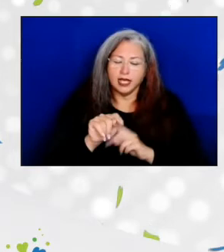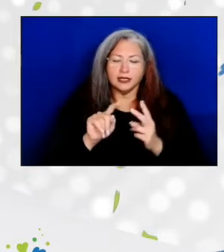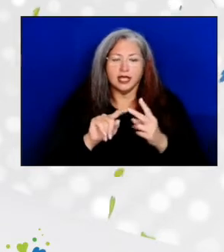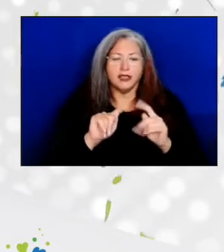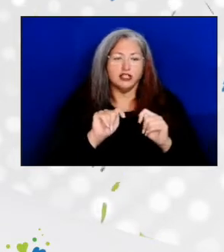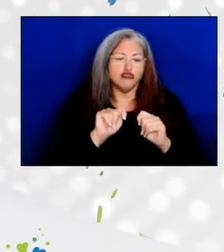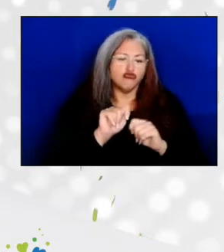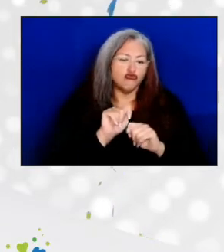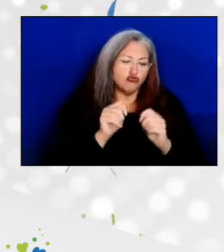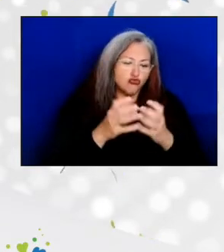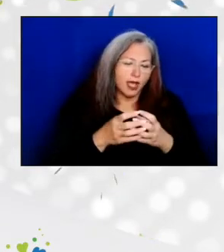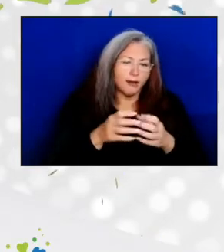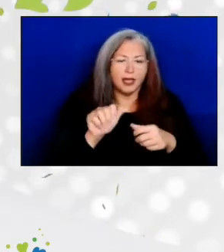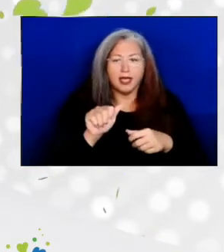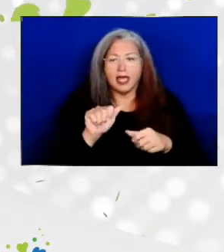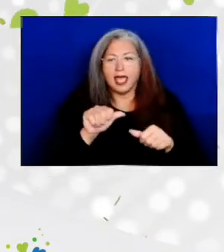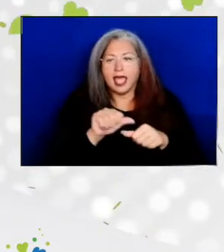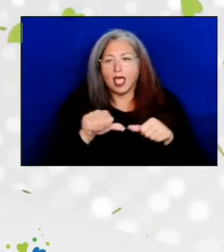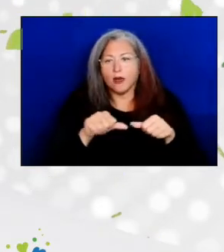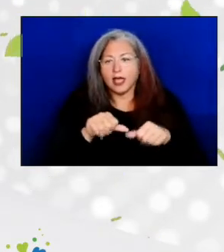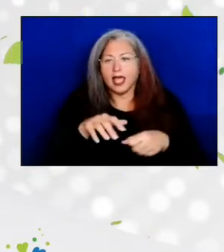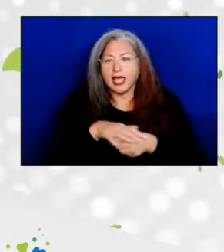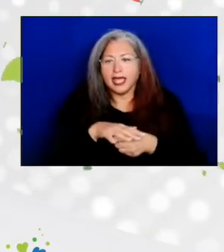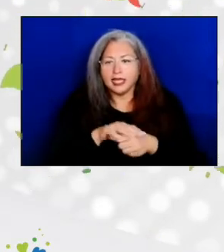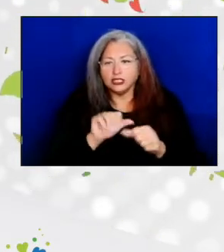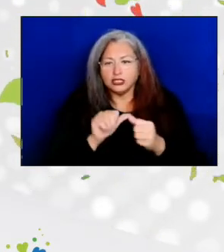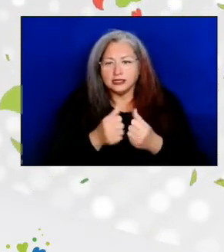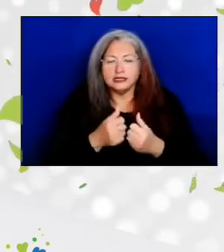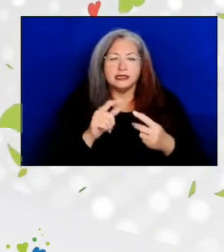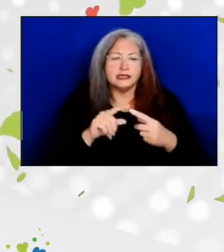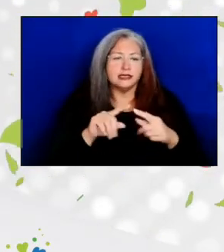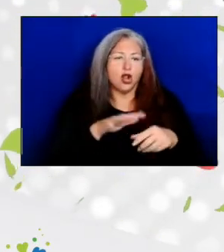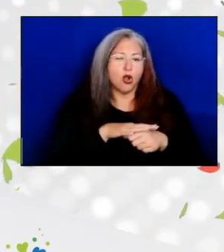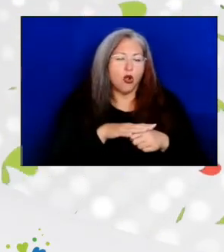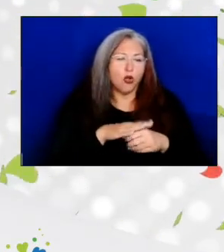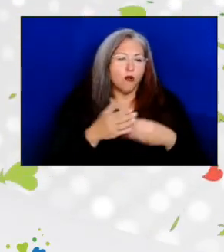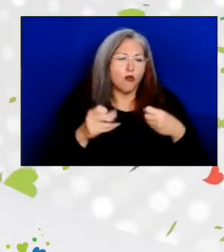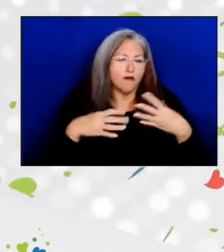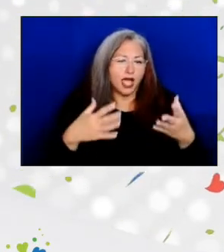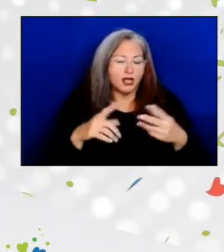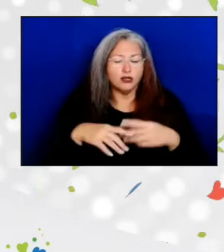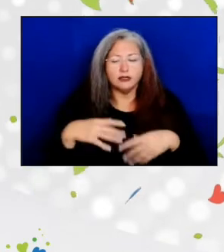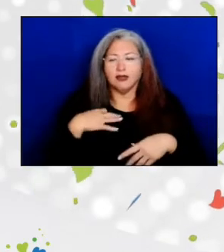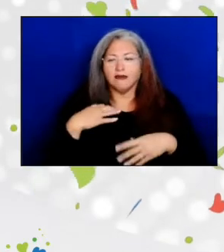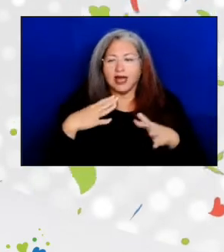the area agencies on aging, local service providers, volunteers, advocates,